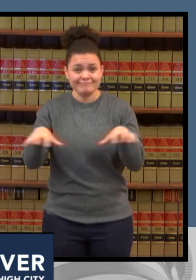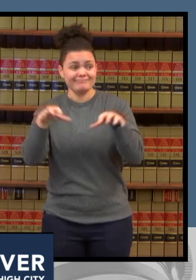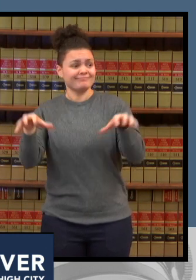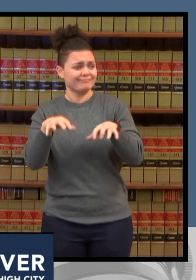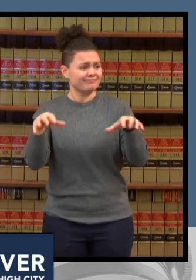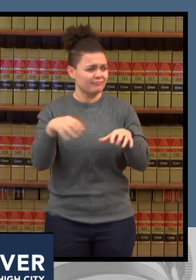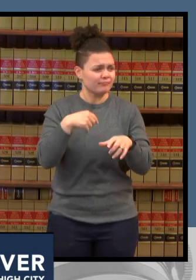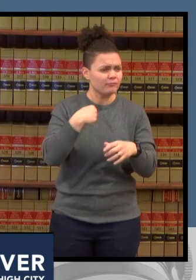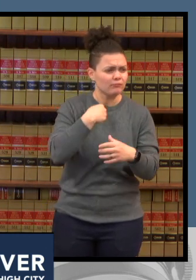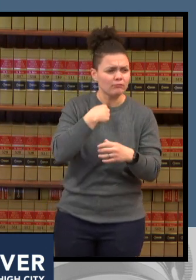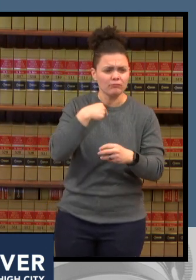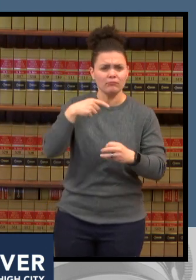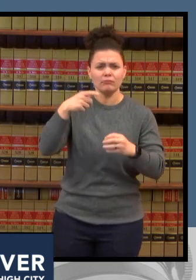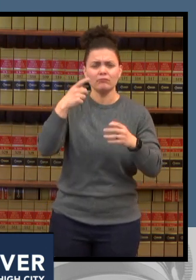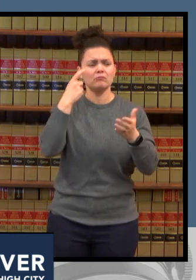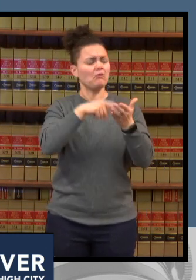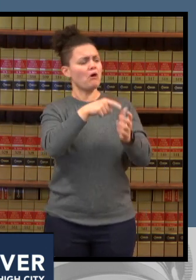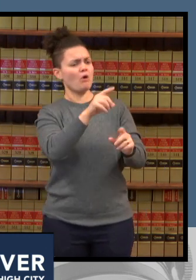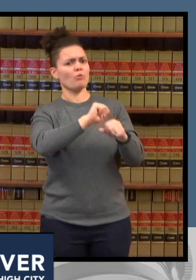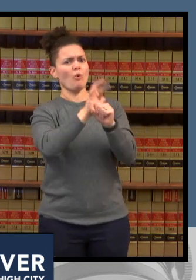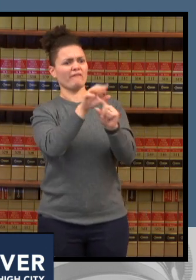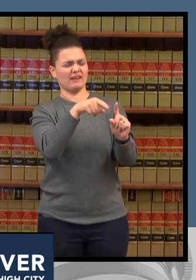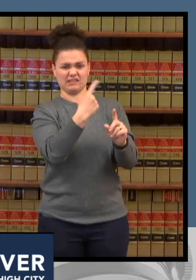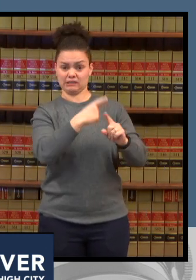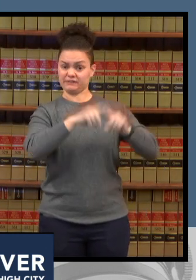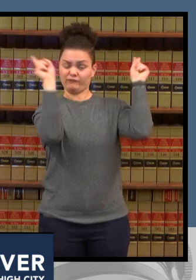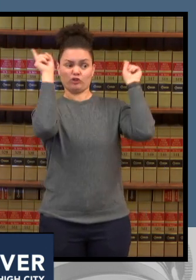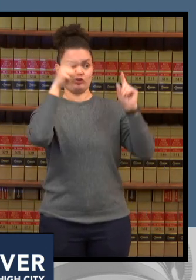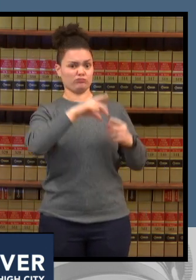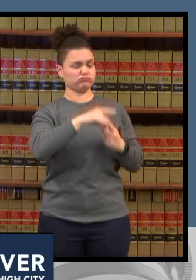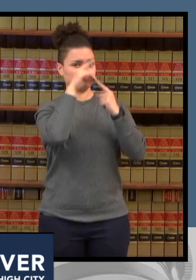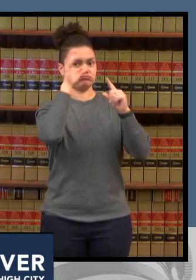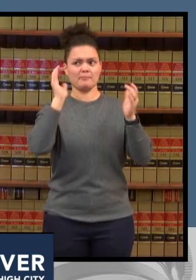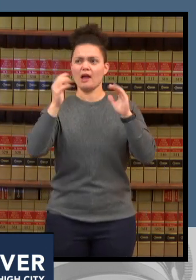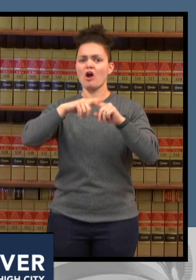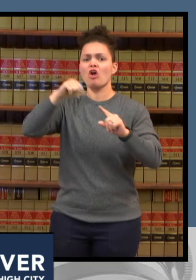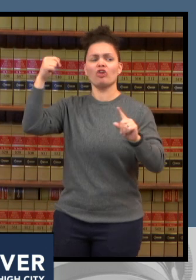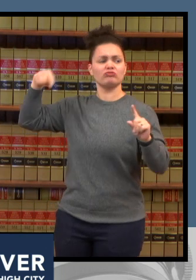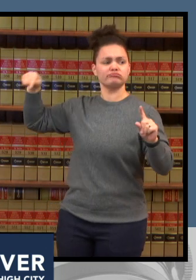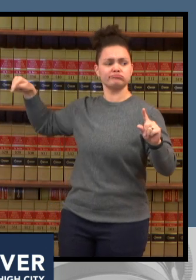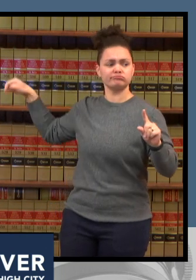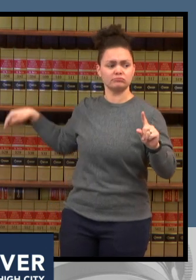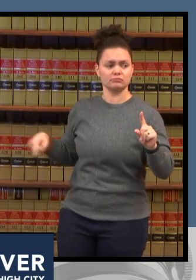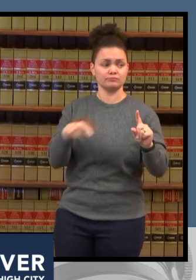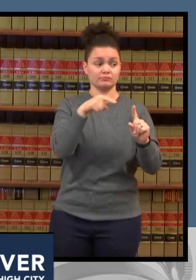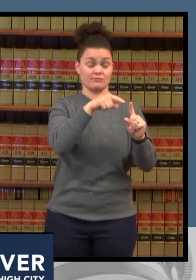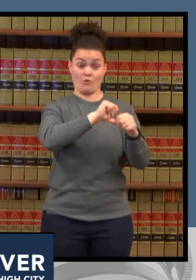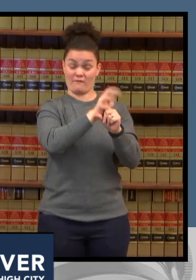of it taking the life of an otherwise healthy adult in the prime of their life it taking the